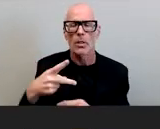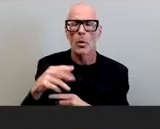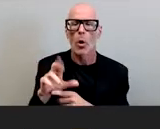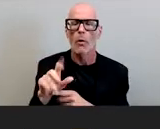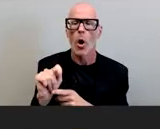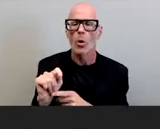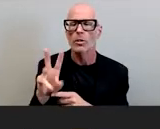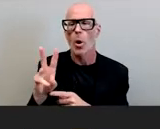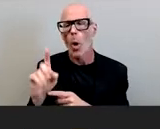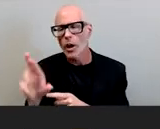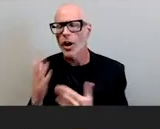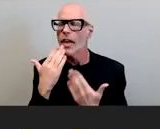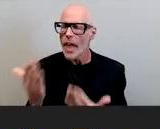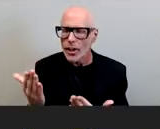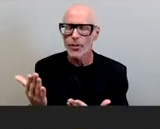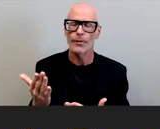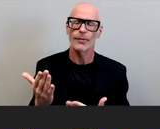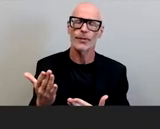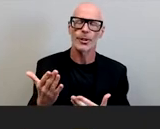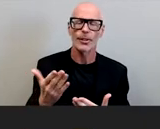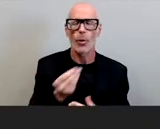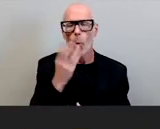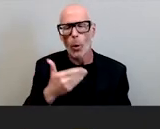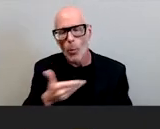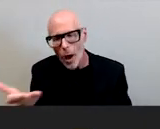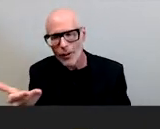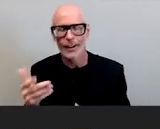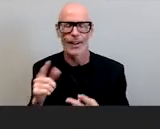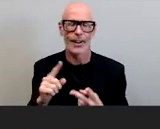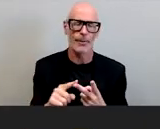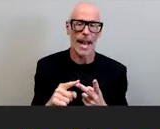welcome and thank you for reading my paper and re-reading it recently that means a lot to me